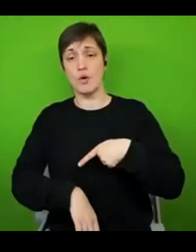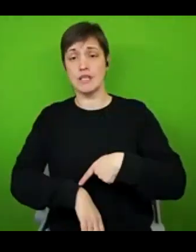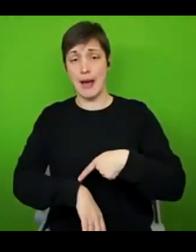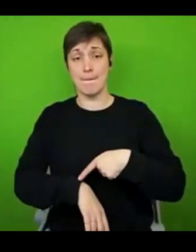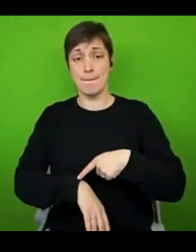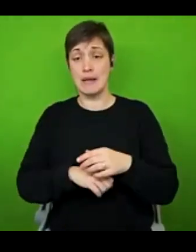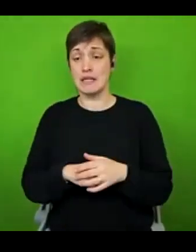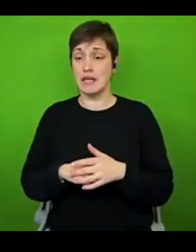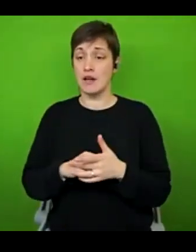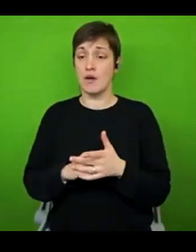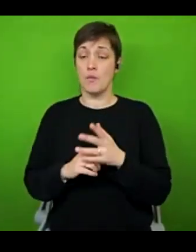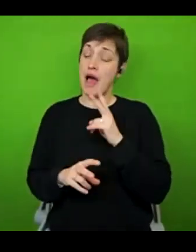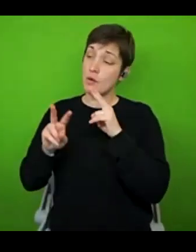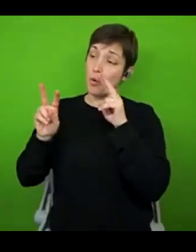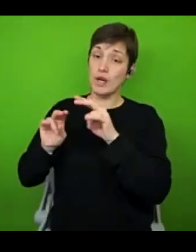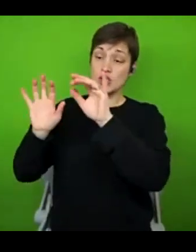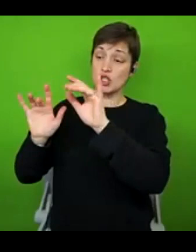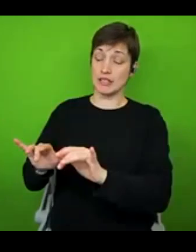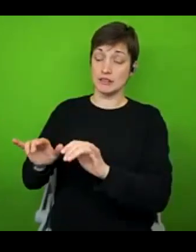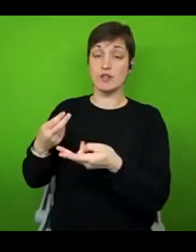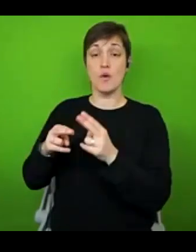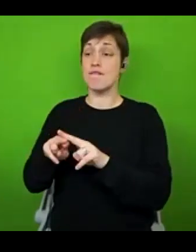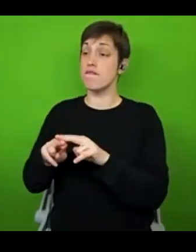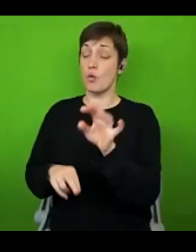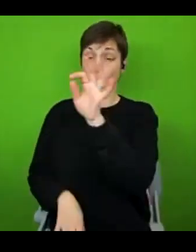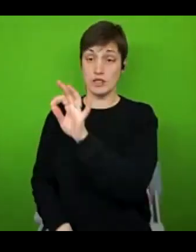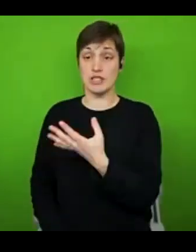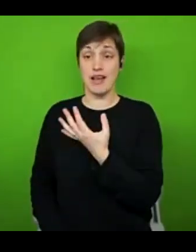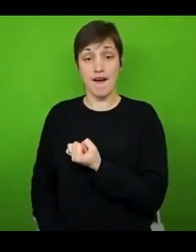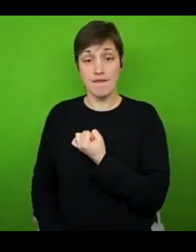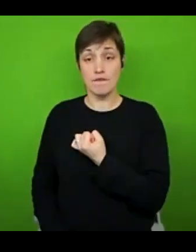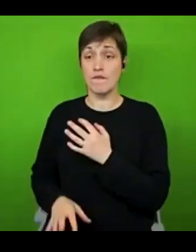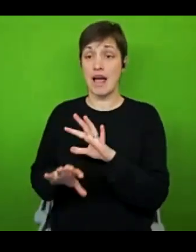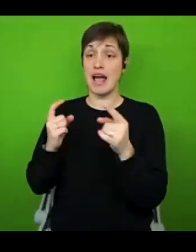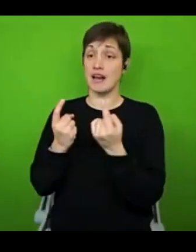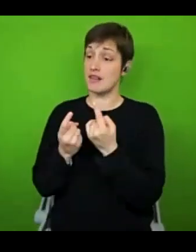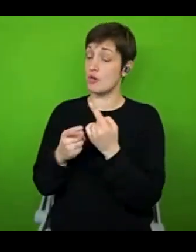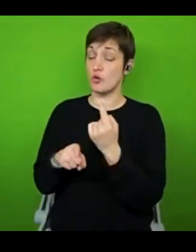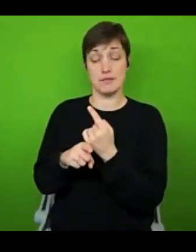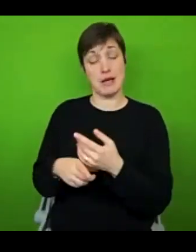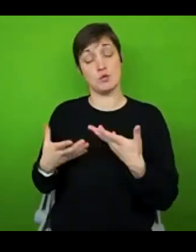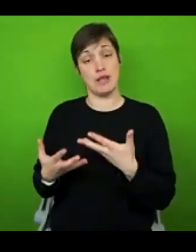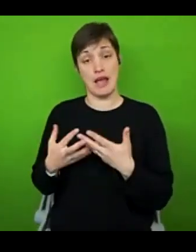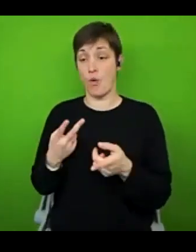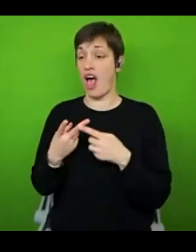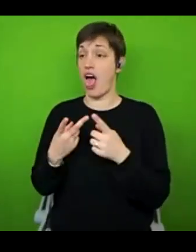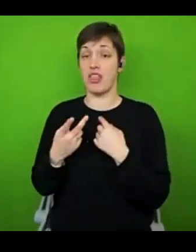to the chat box. So if you have any questions at all, whether that's stuff we've talked about today or anything else that pops up, feel free.